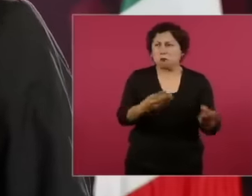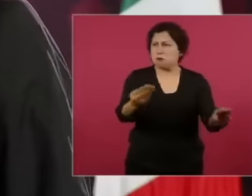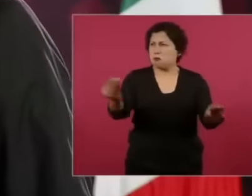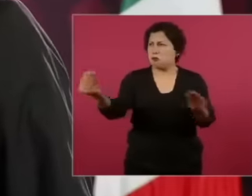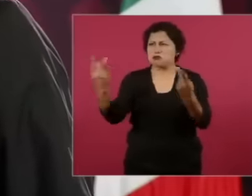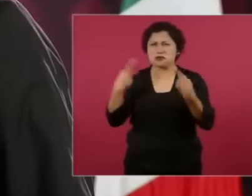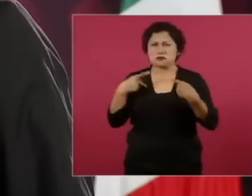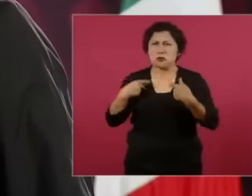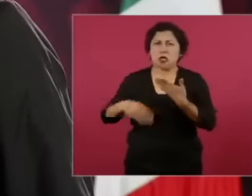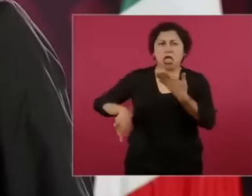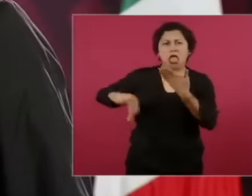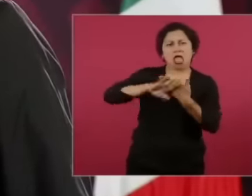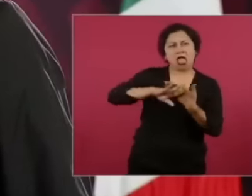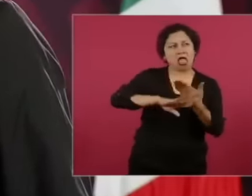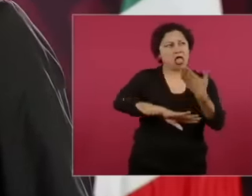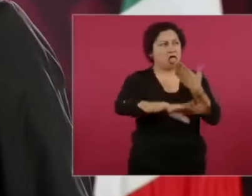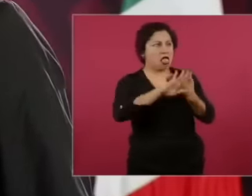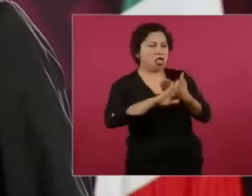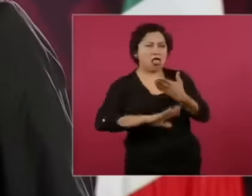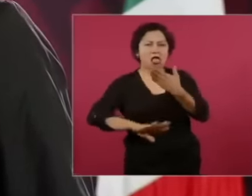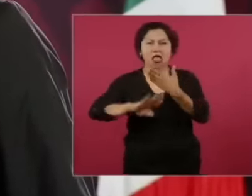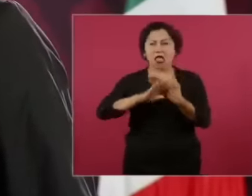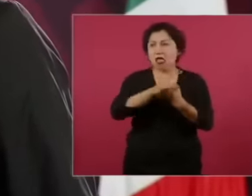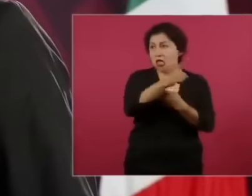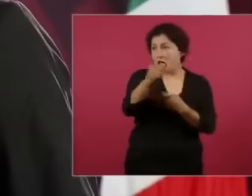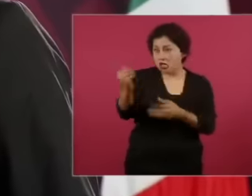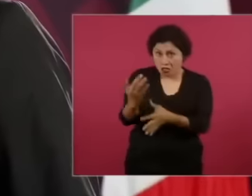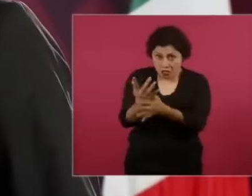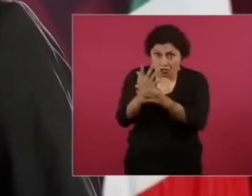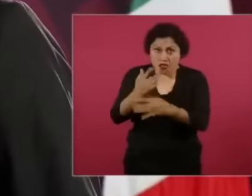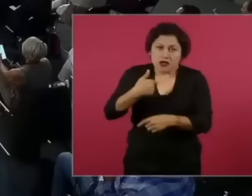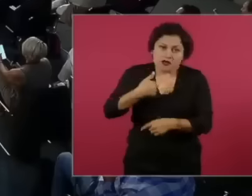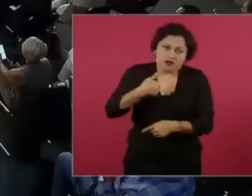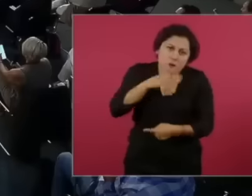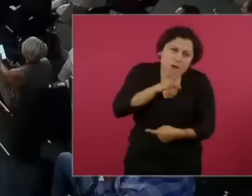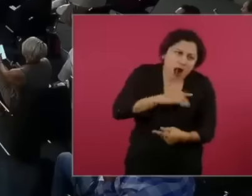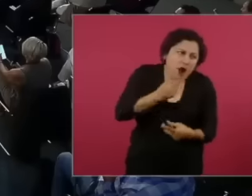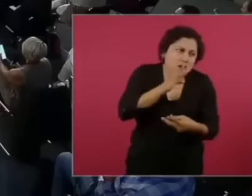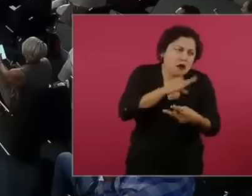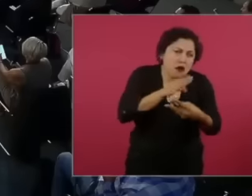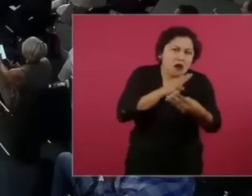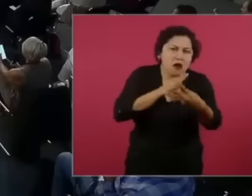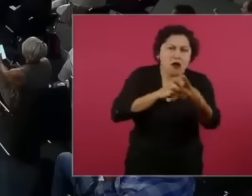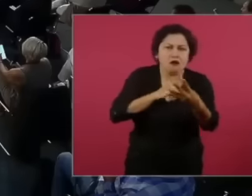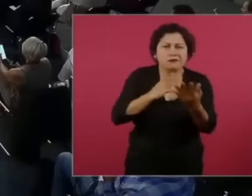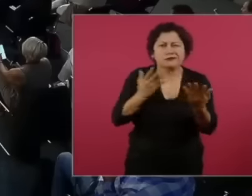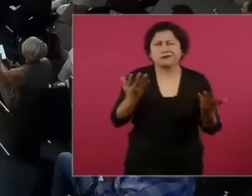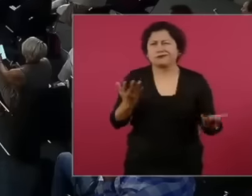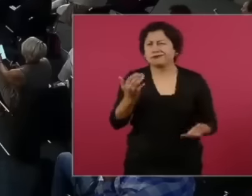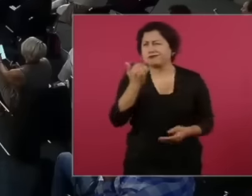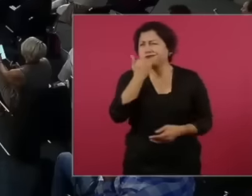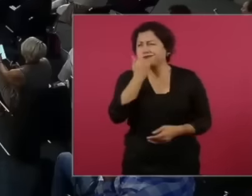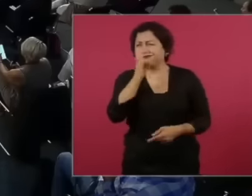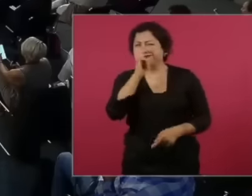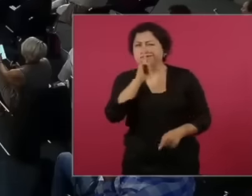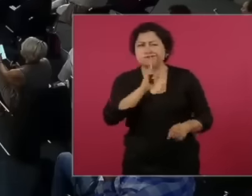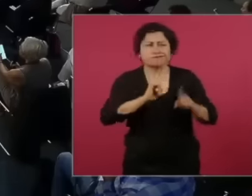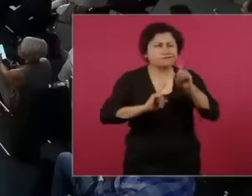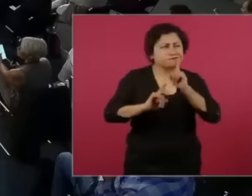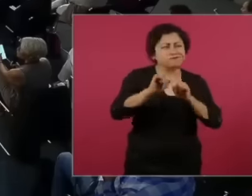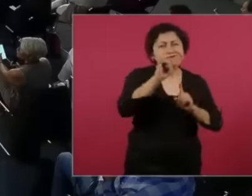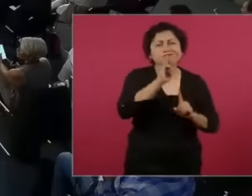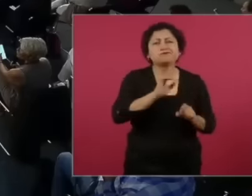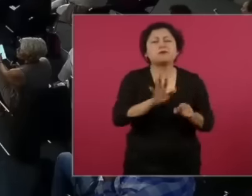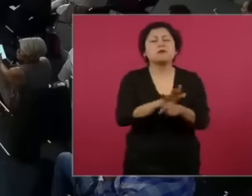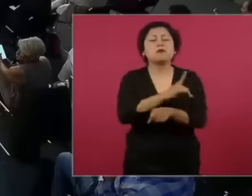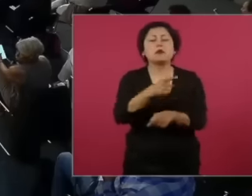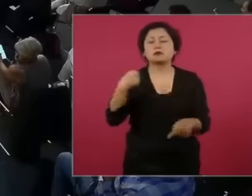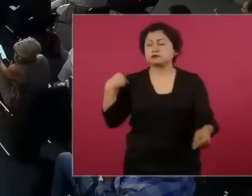been able to. So it is very simple for me to present the